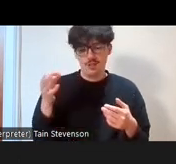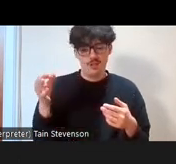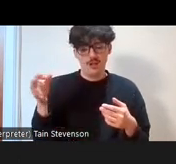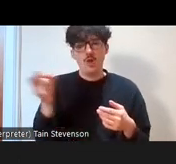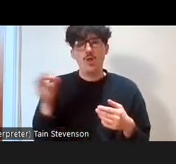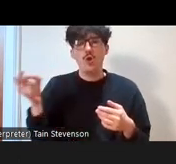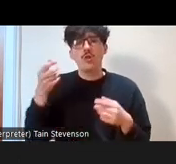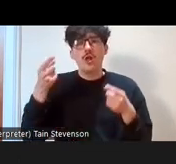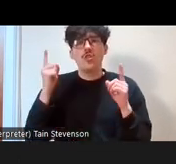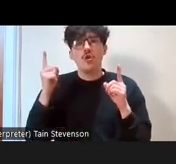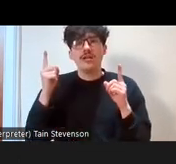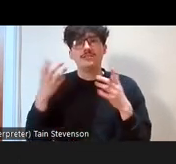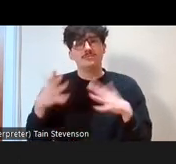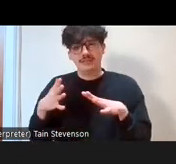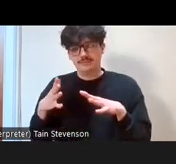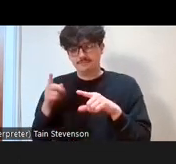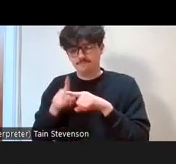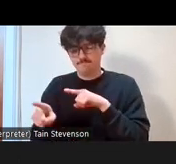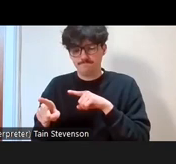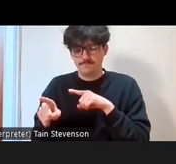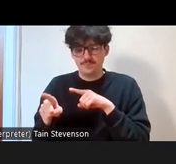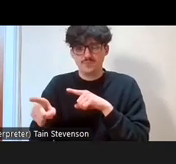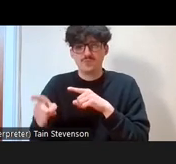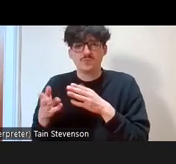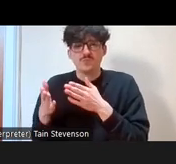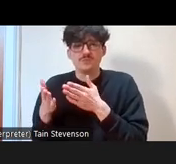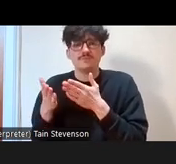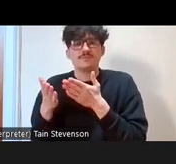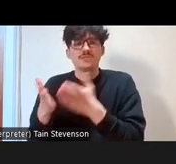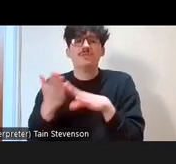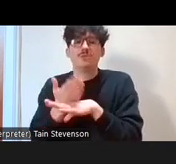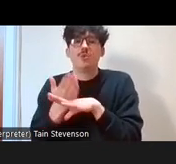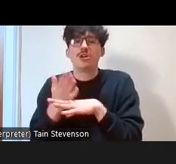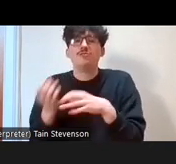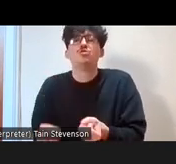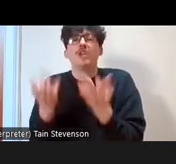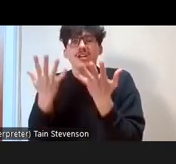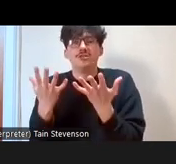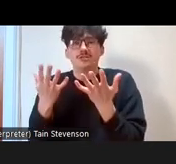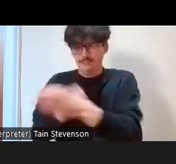undertake the roles of striking workers, and that's something we strongly oppose. We're seeing